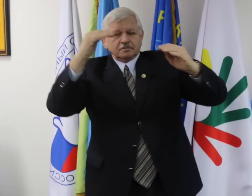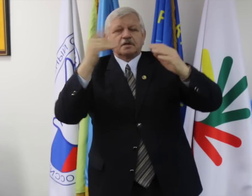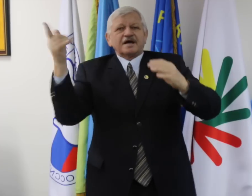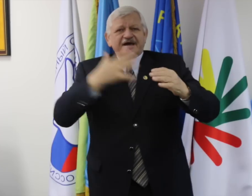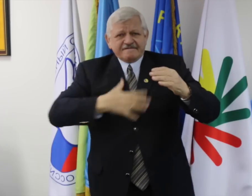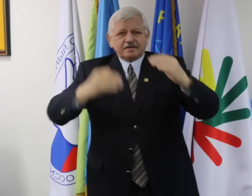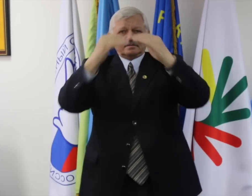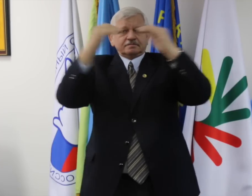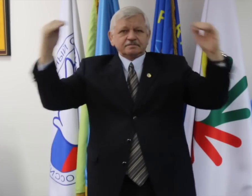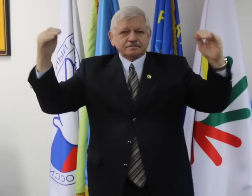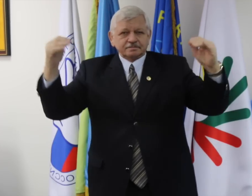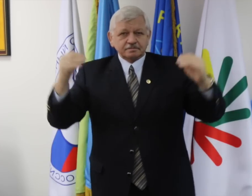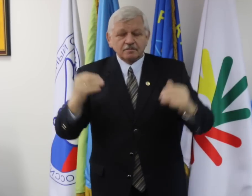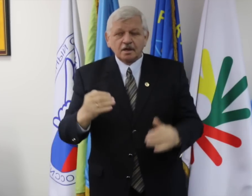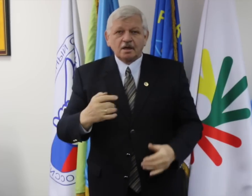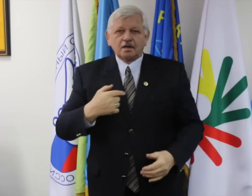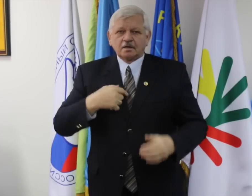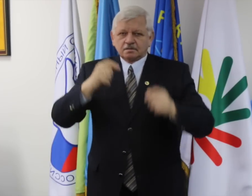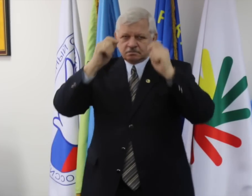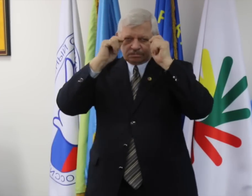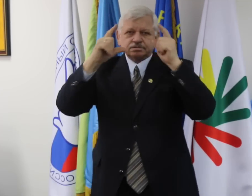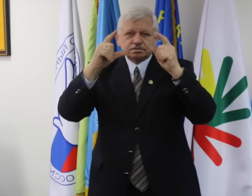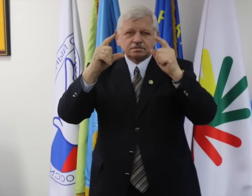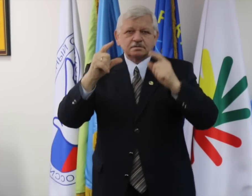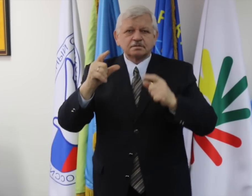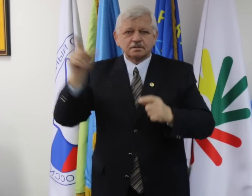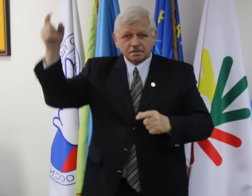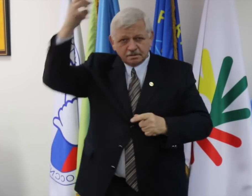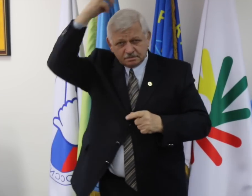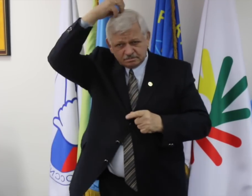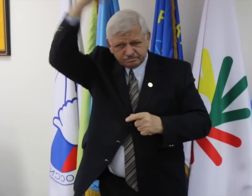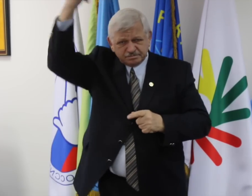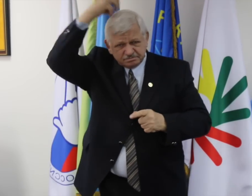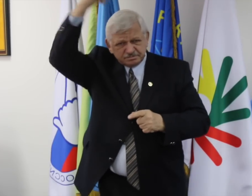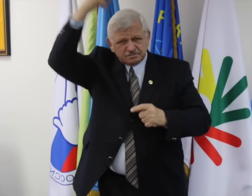I am pleased to receive supporting comments from